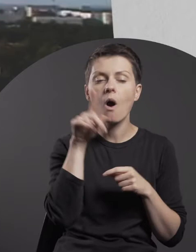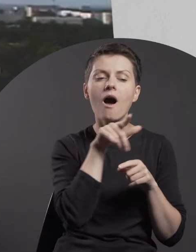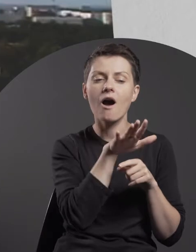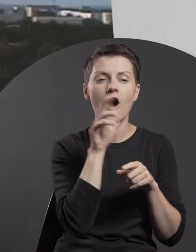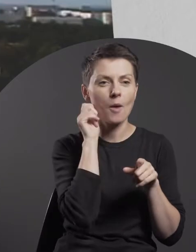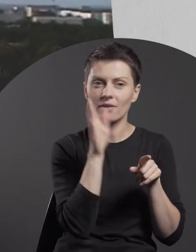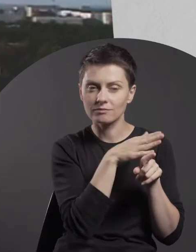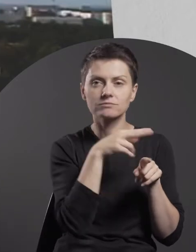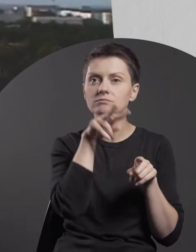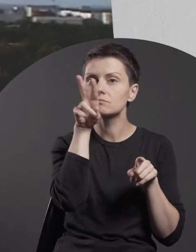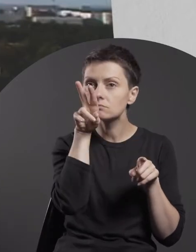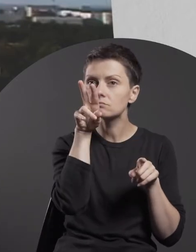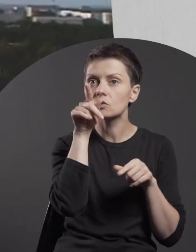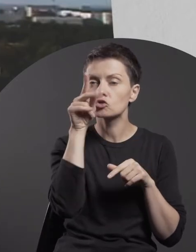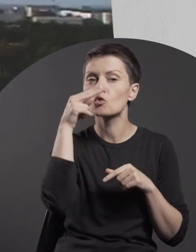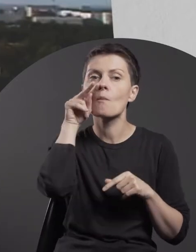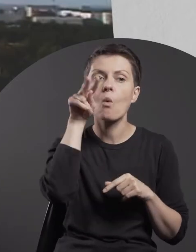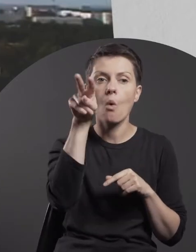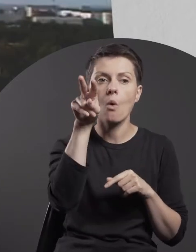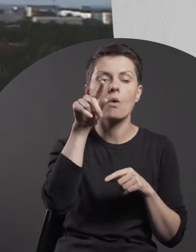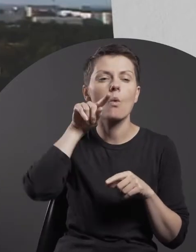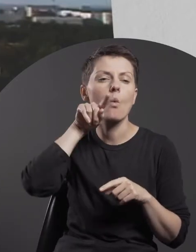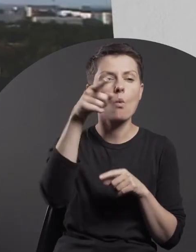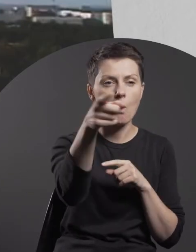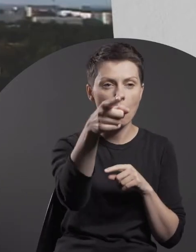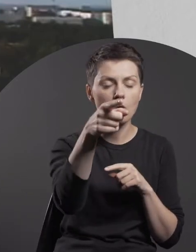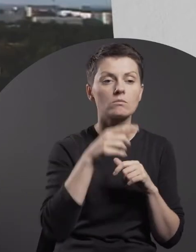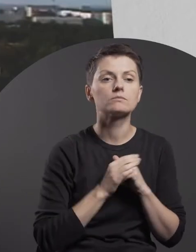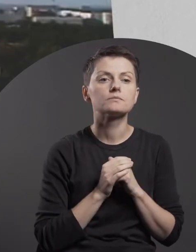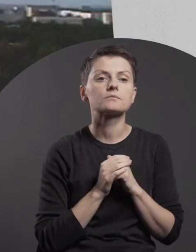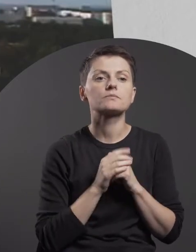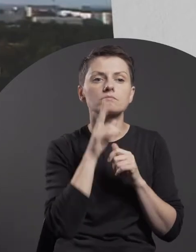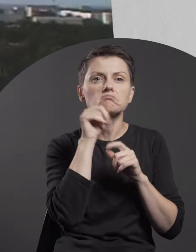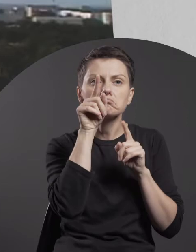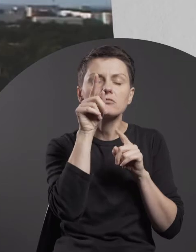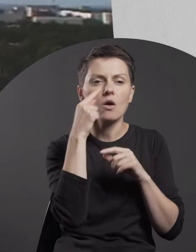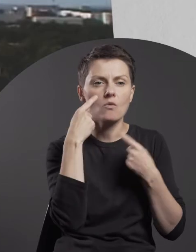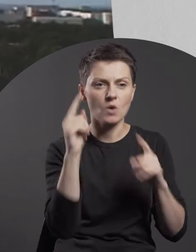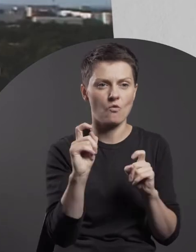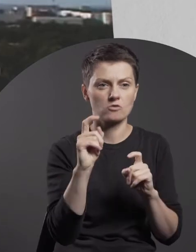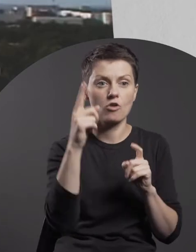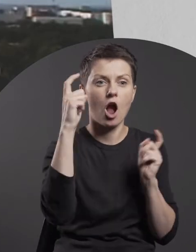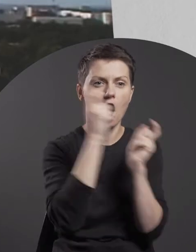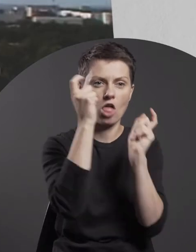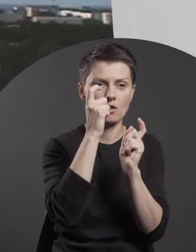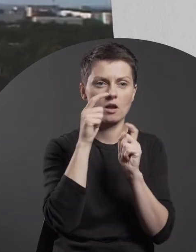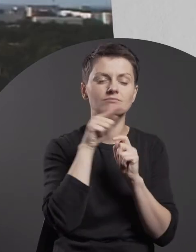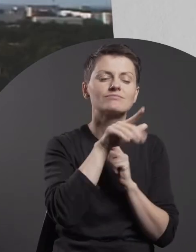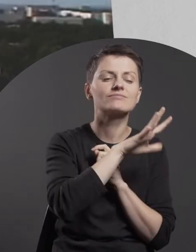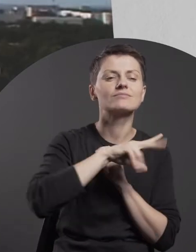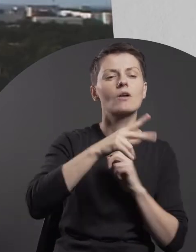and focus their attention on the background, they will see an image that is poles apart to the idyllic, pastoral scenery in the foreground.